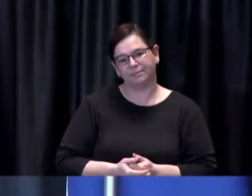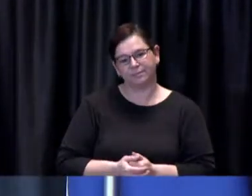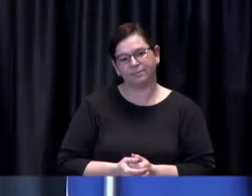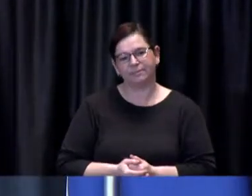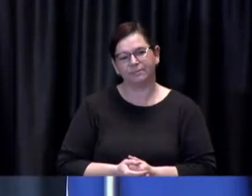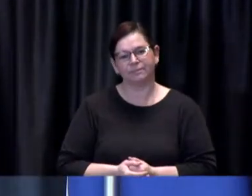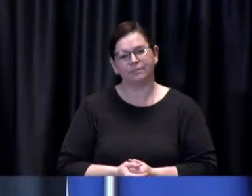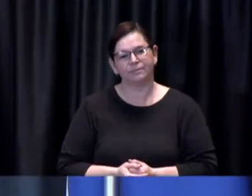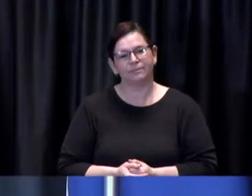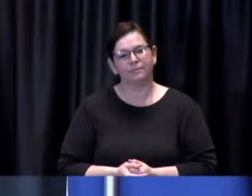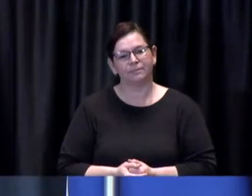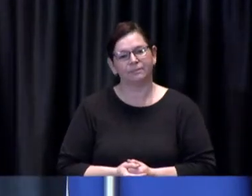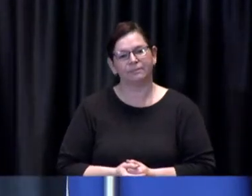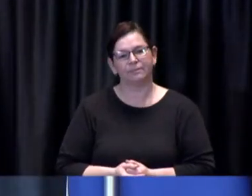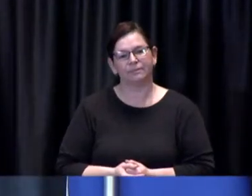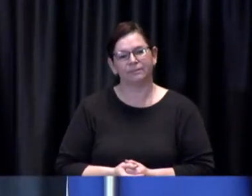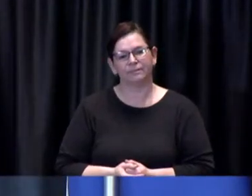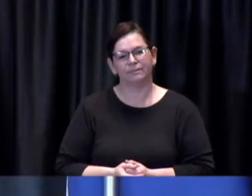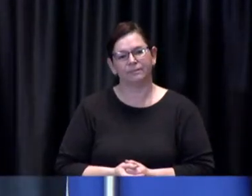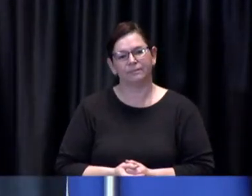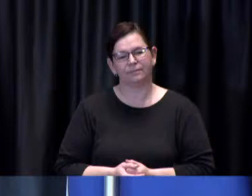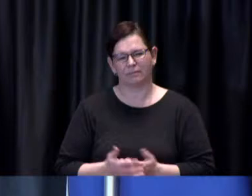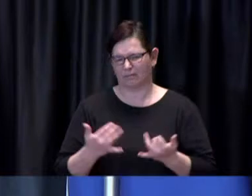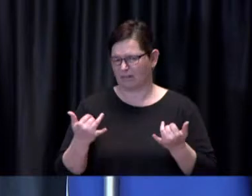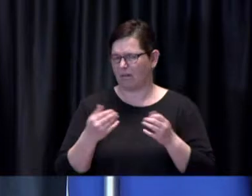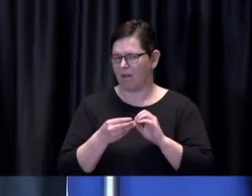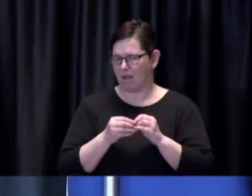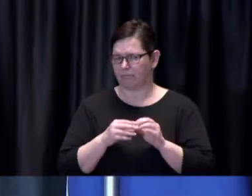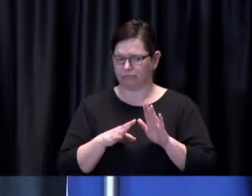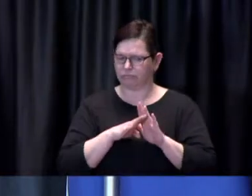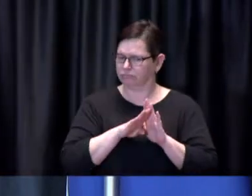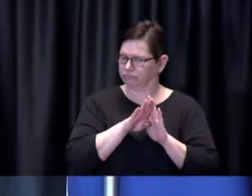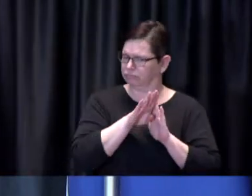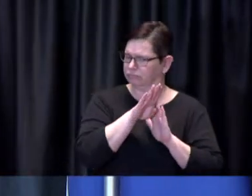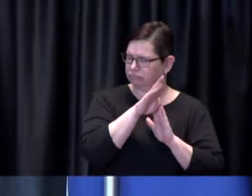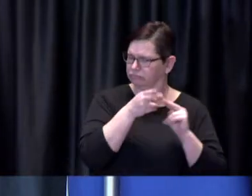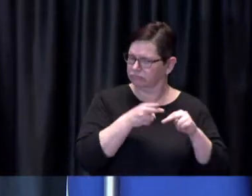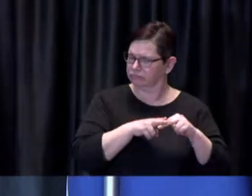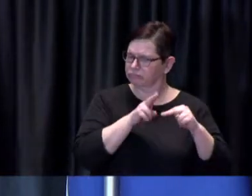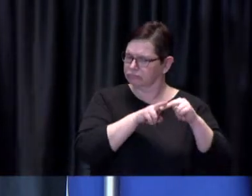we've obviously seen a number of changes to the grey zone